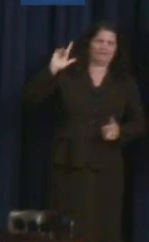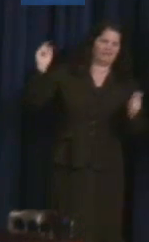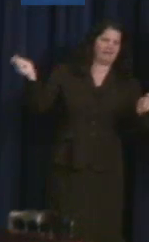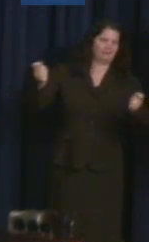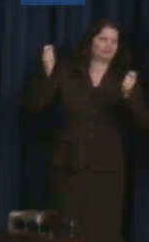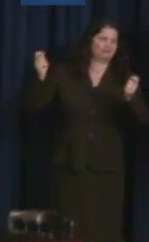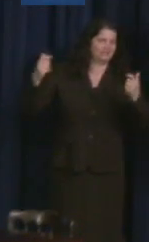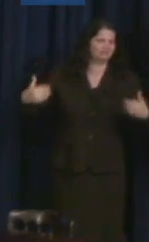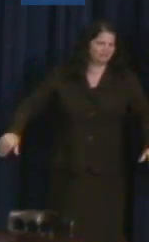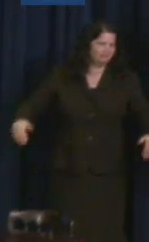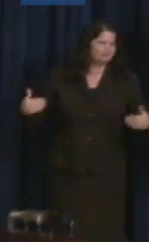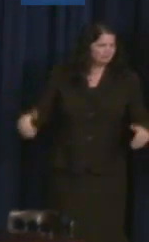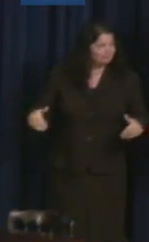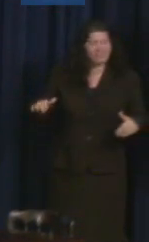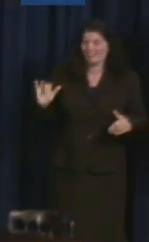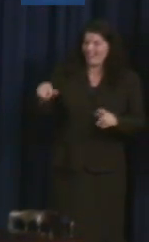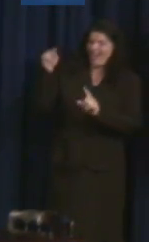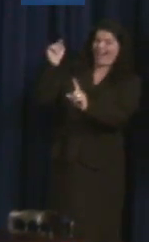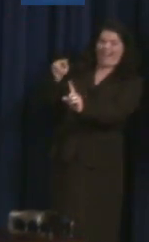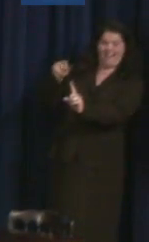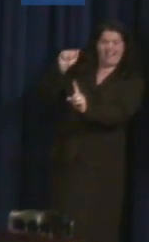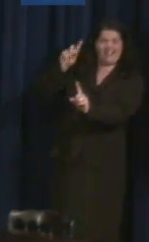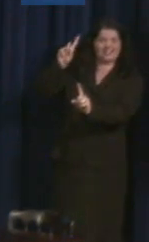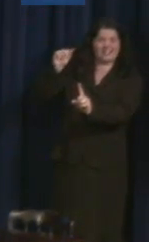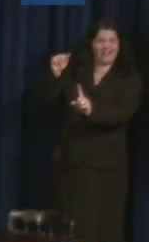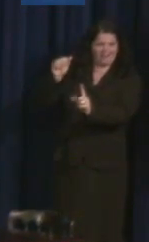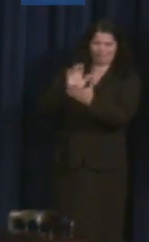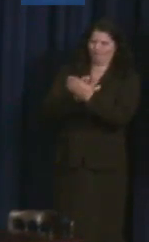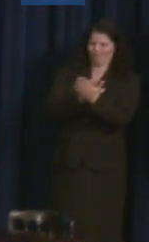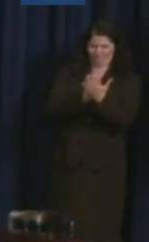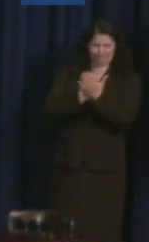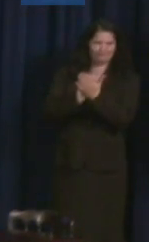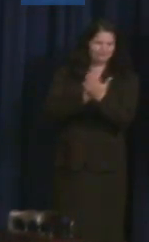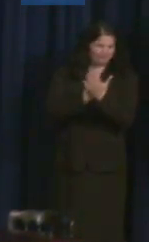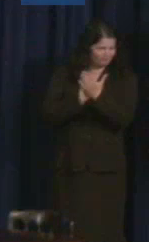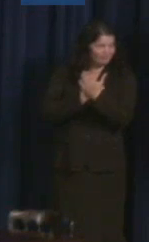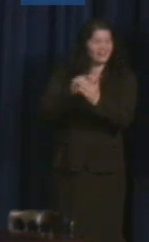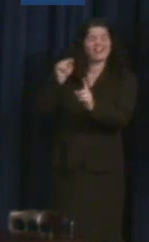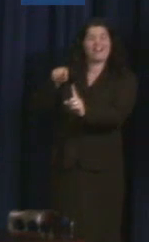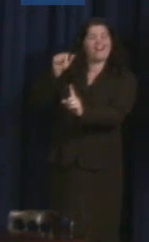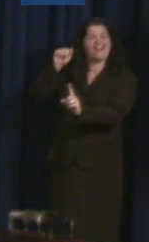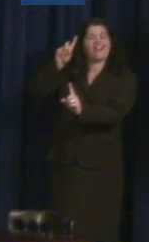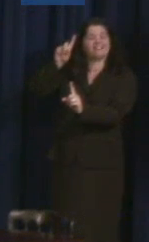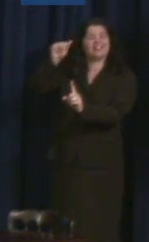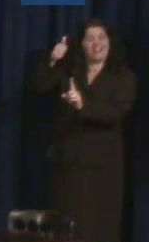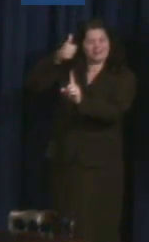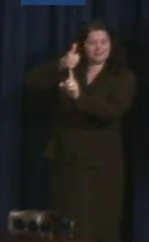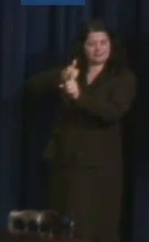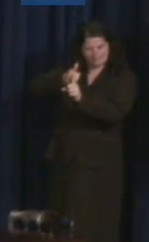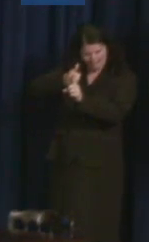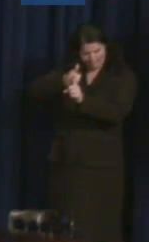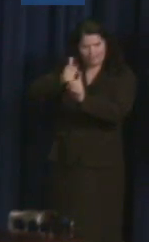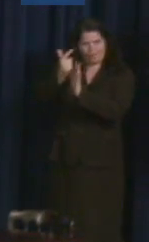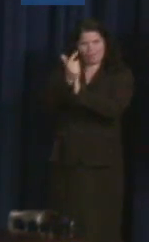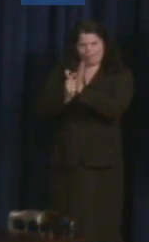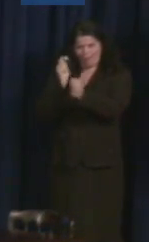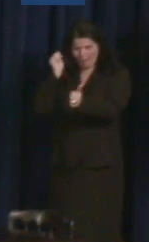Without this transformative piece of legislation I know that I would not be standing on this stage in front of